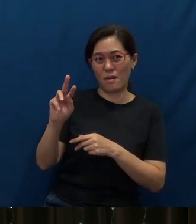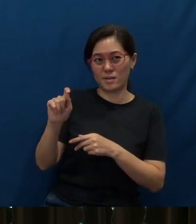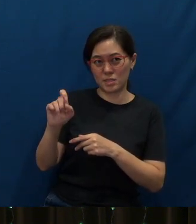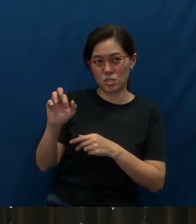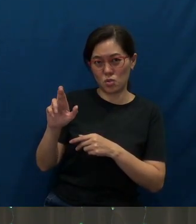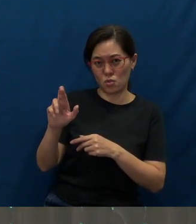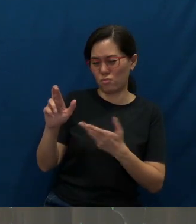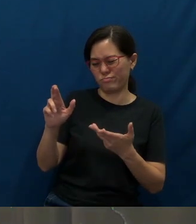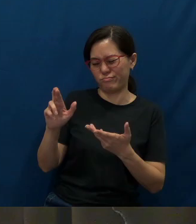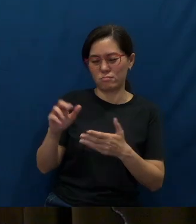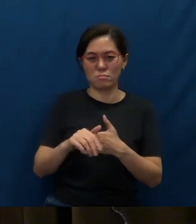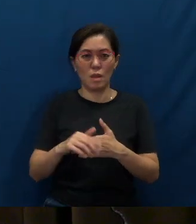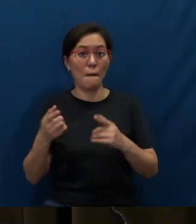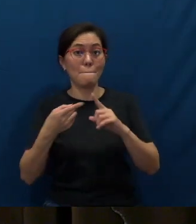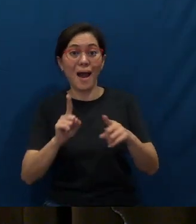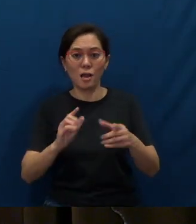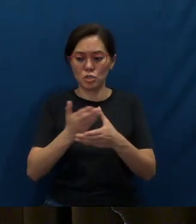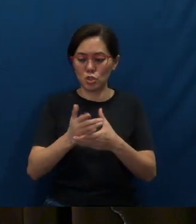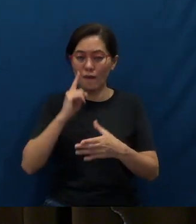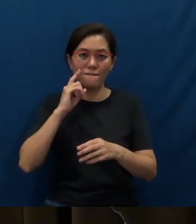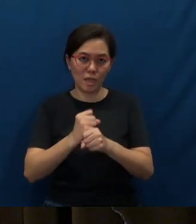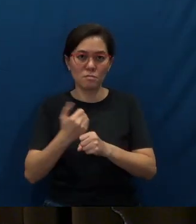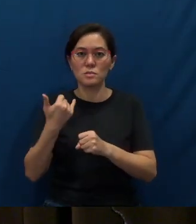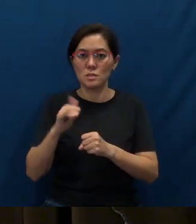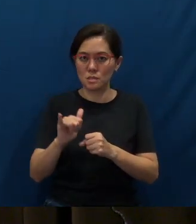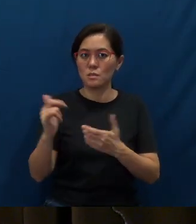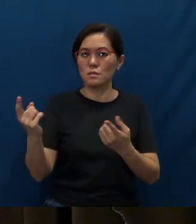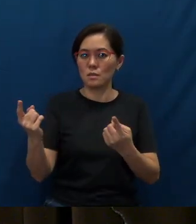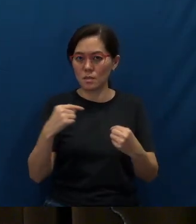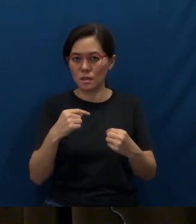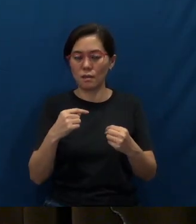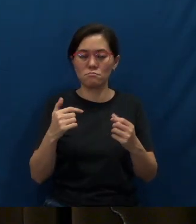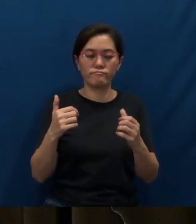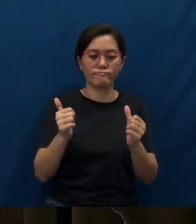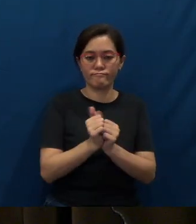But sharing our faith could still come at a price -